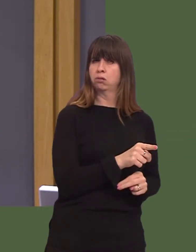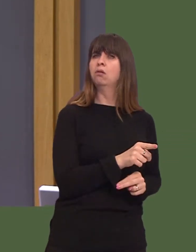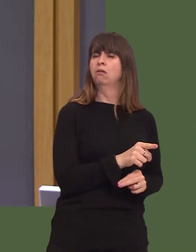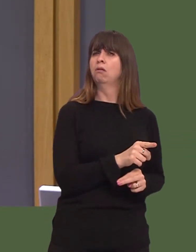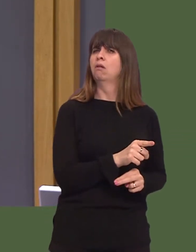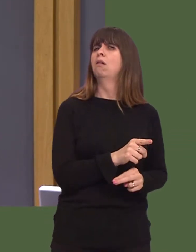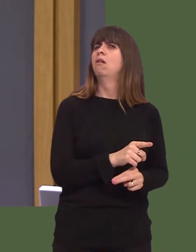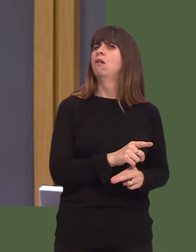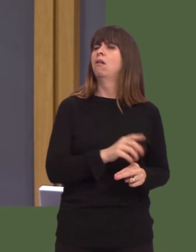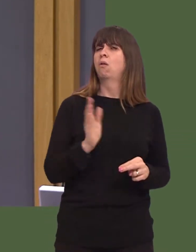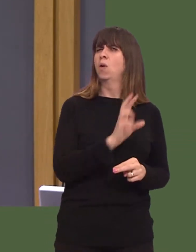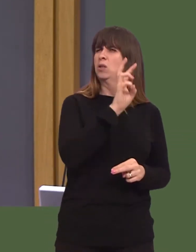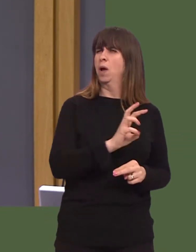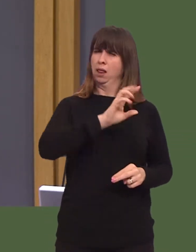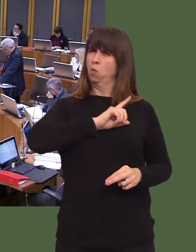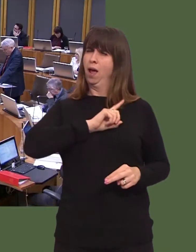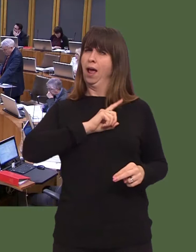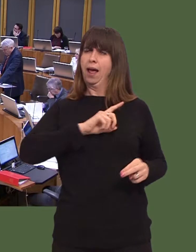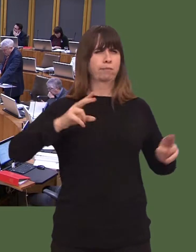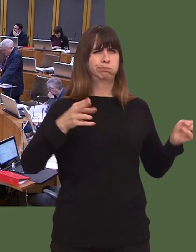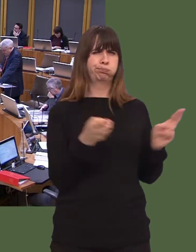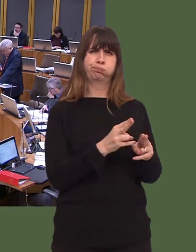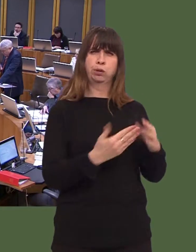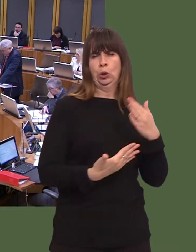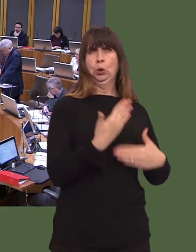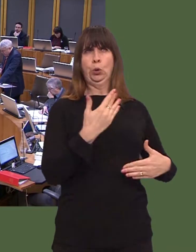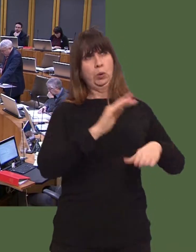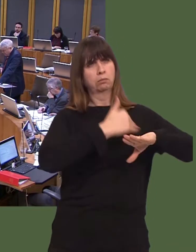in west Wales on this particular topic?